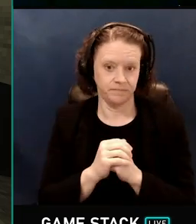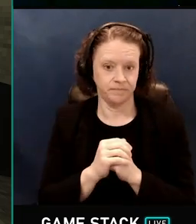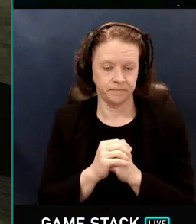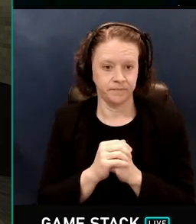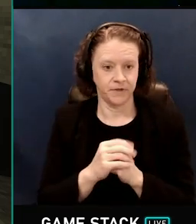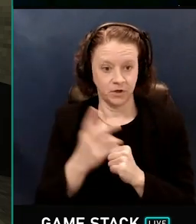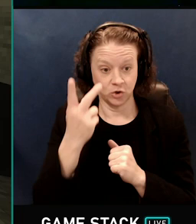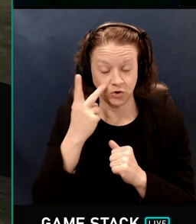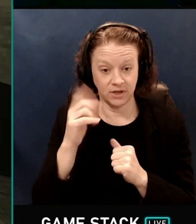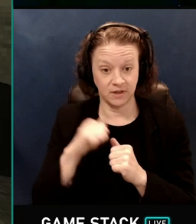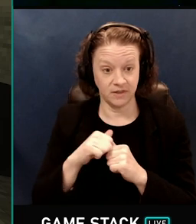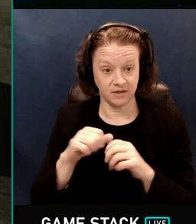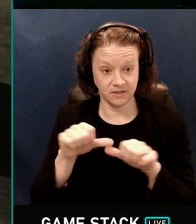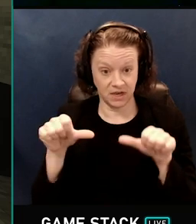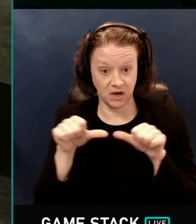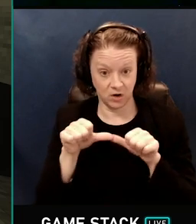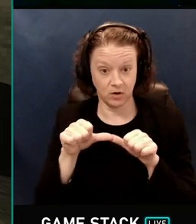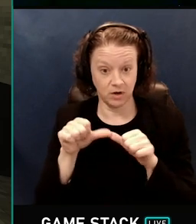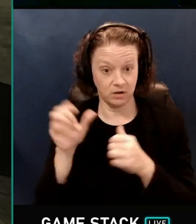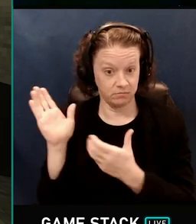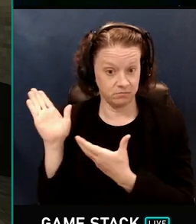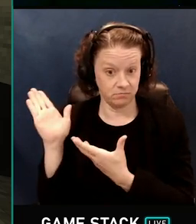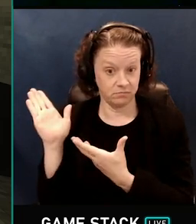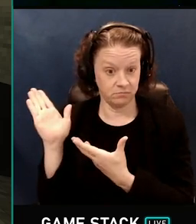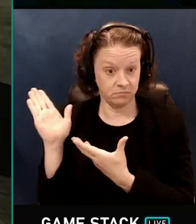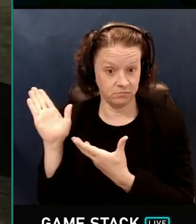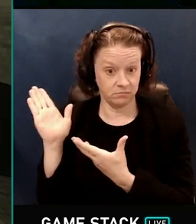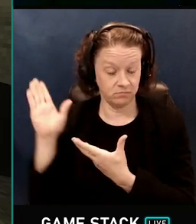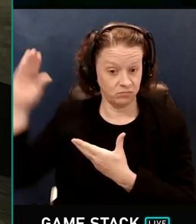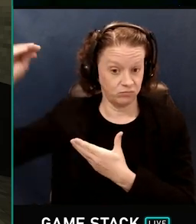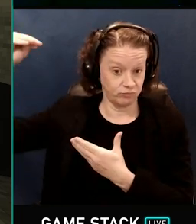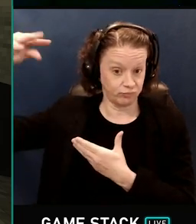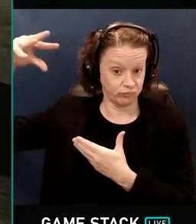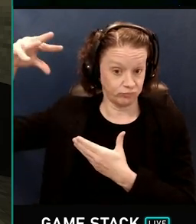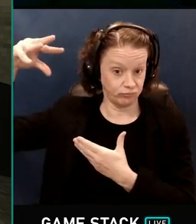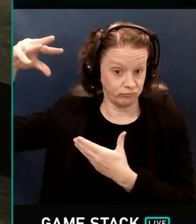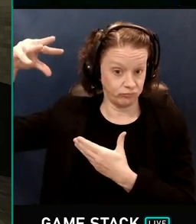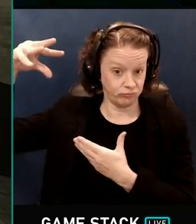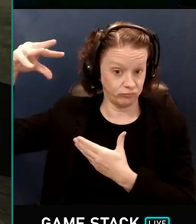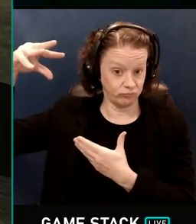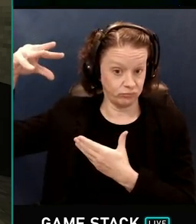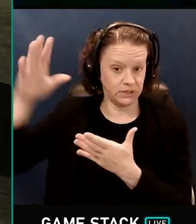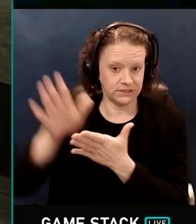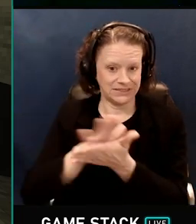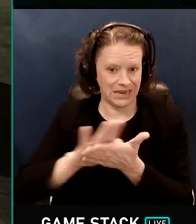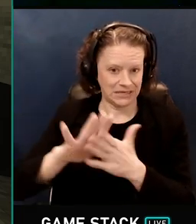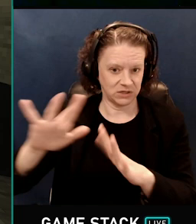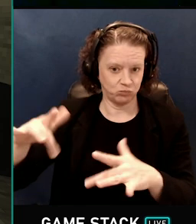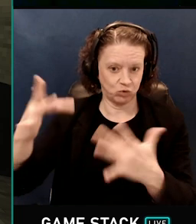So you've got this patch of ground here, this is directly lit by the sun, so it's nice and bright.